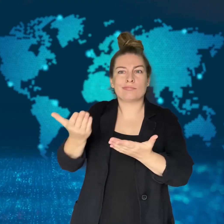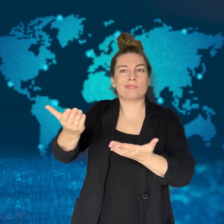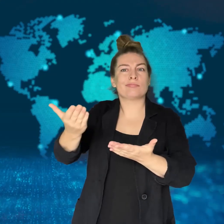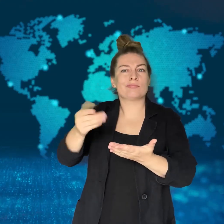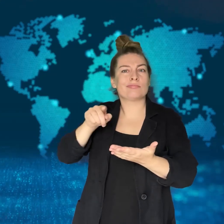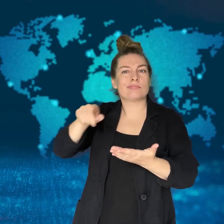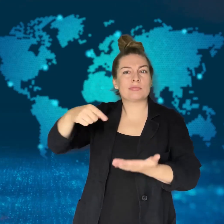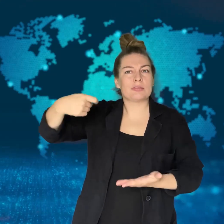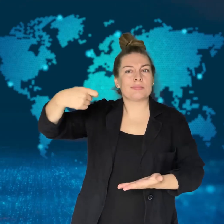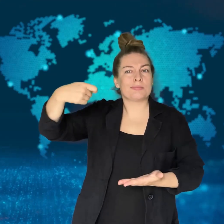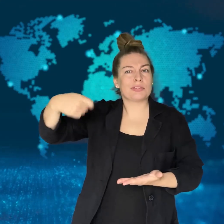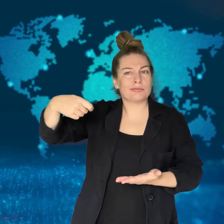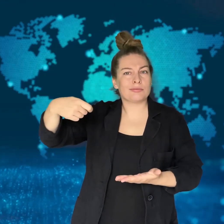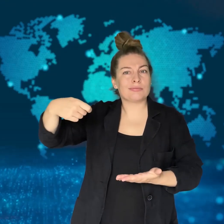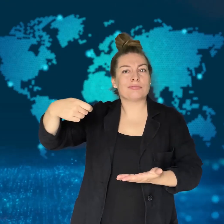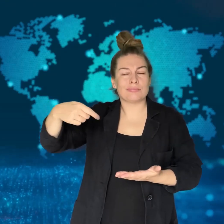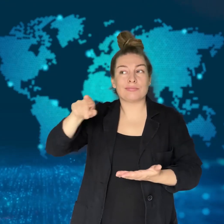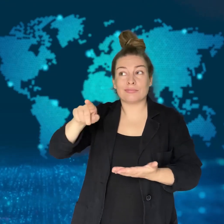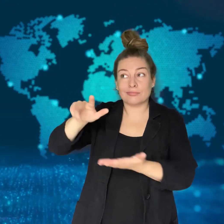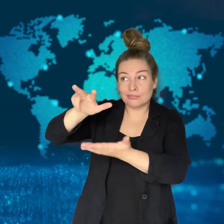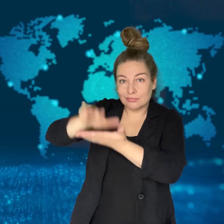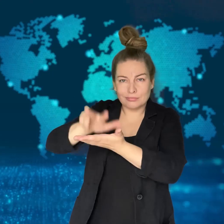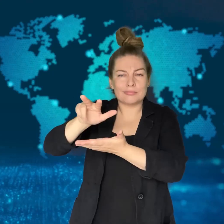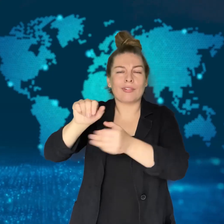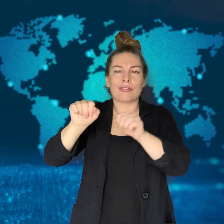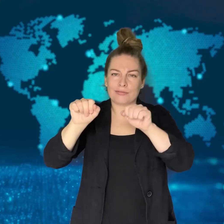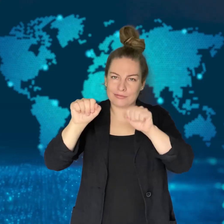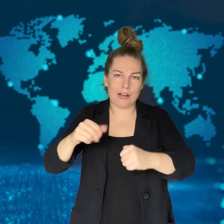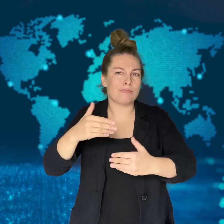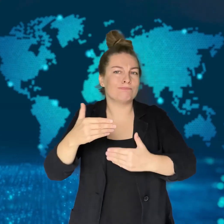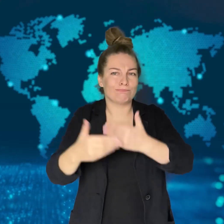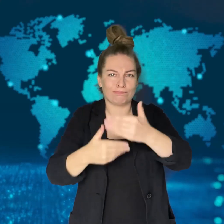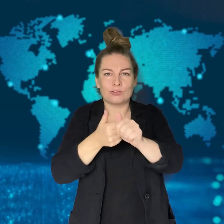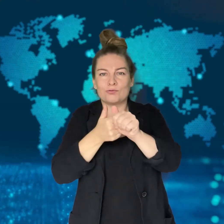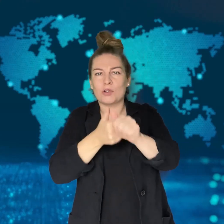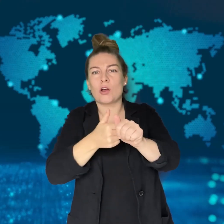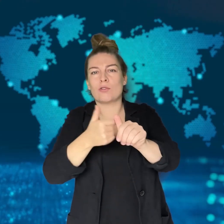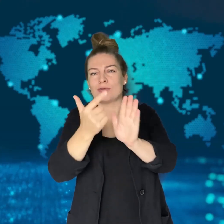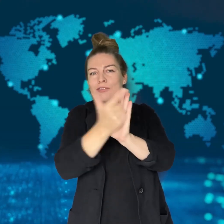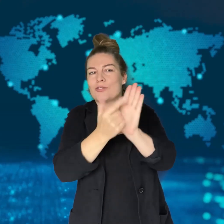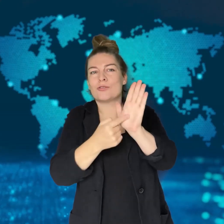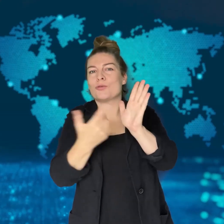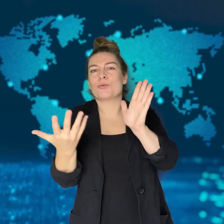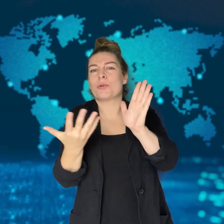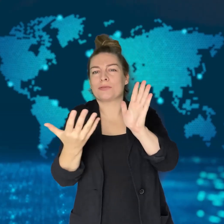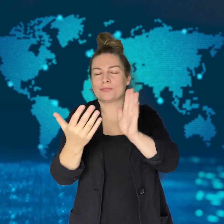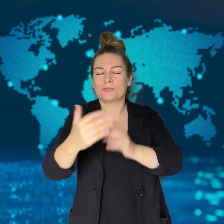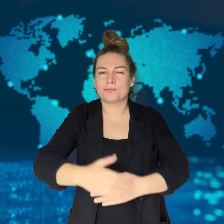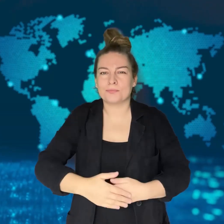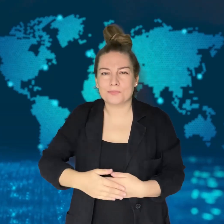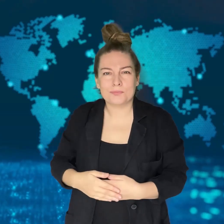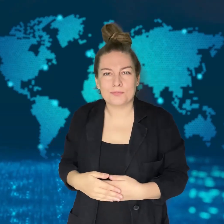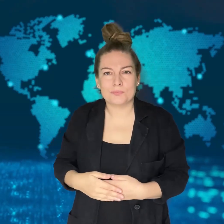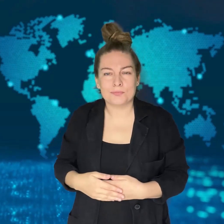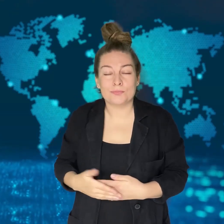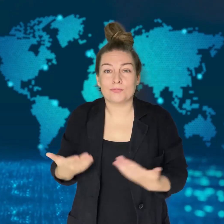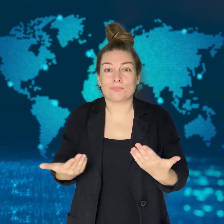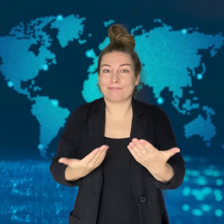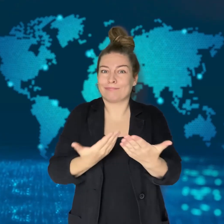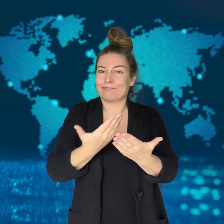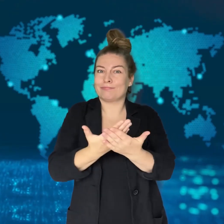or watching the materials can be jailed up to three years.